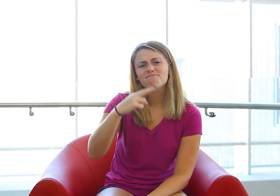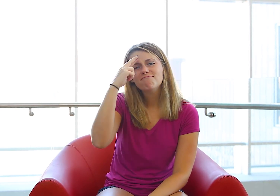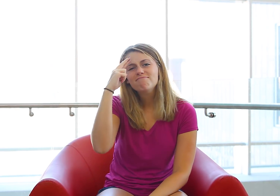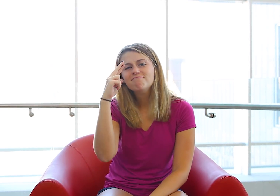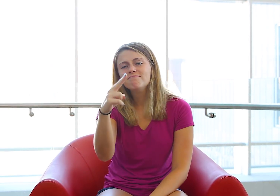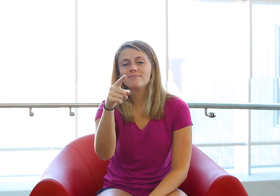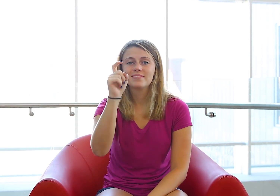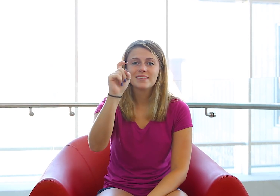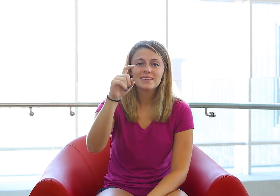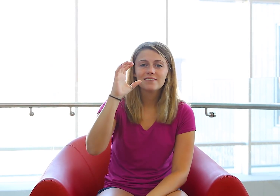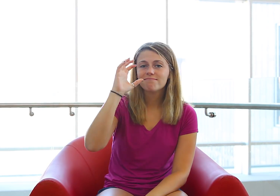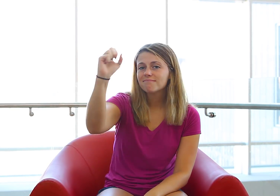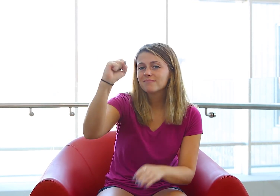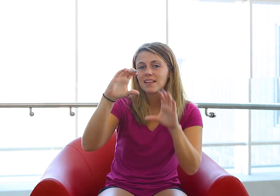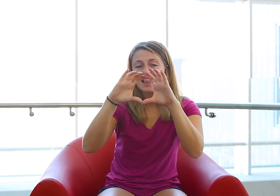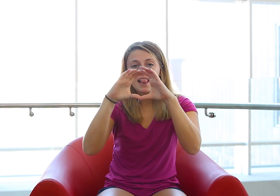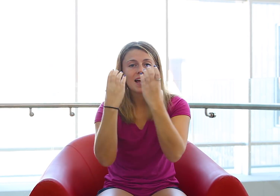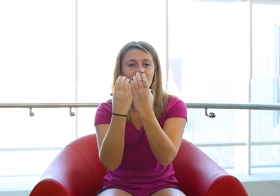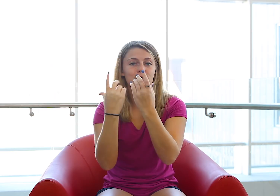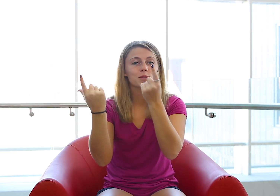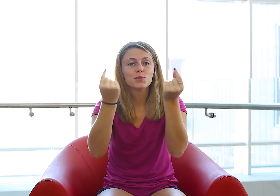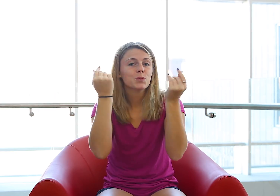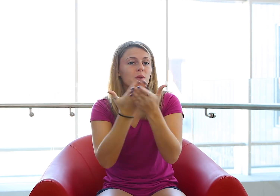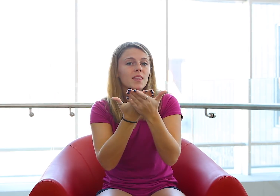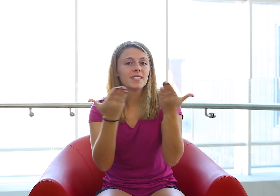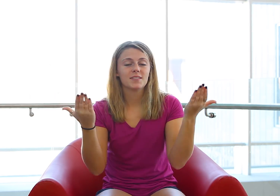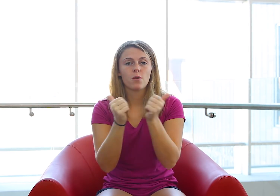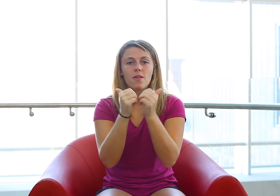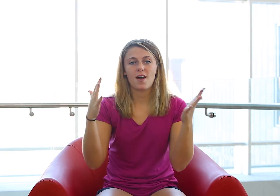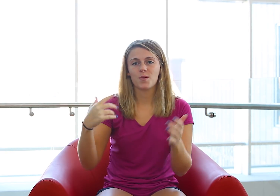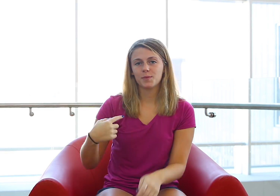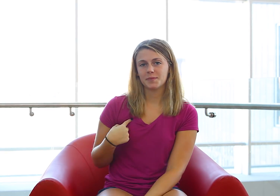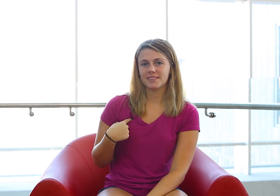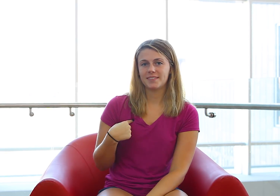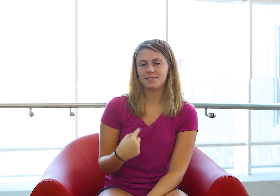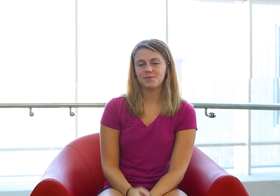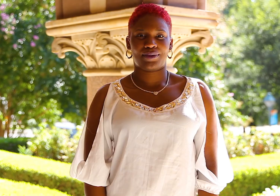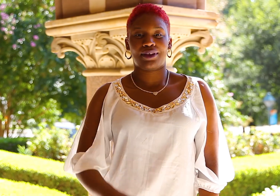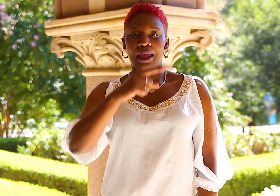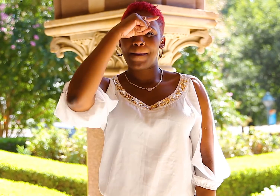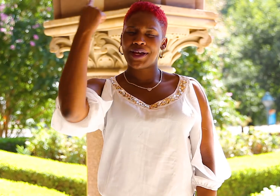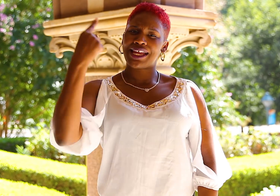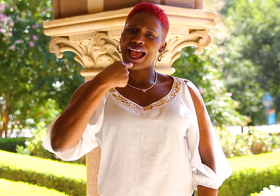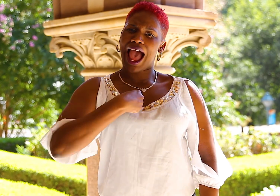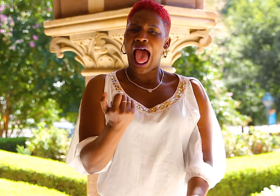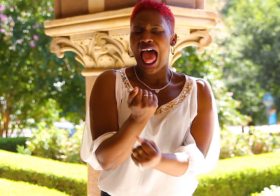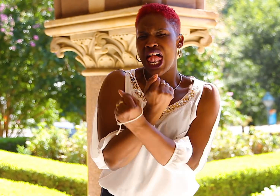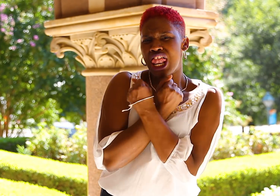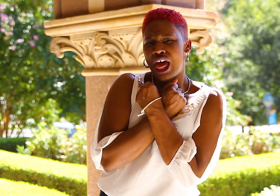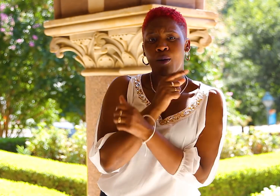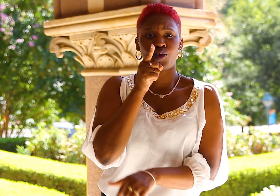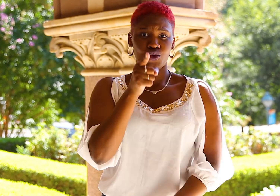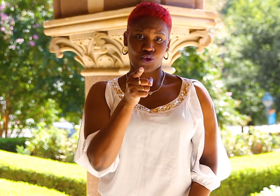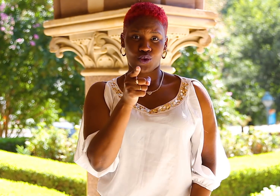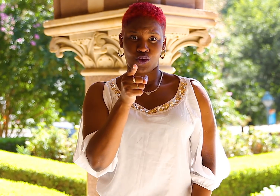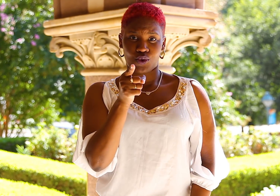I respect that you have to go to class and do things without me. Because I love you,